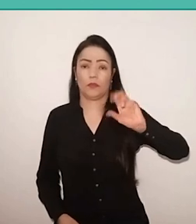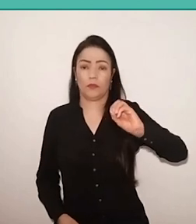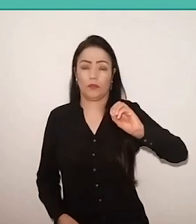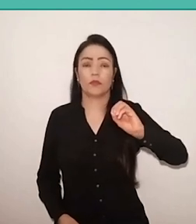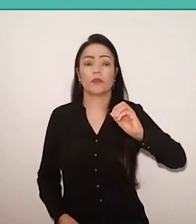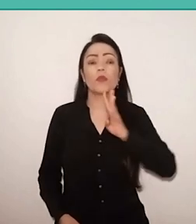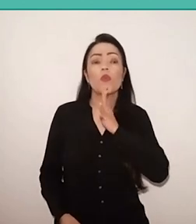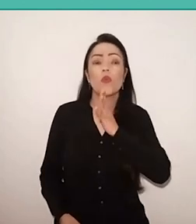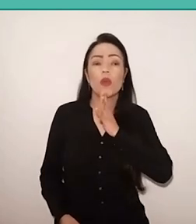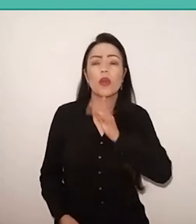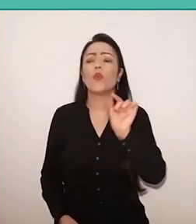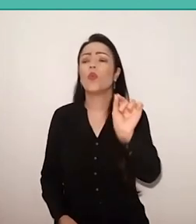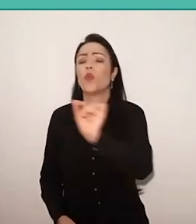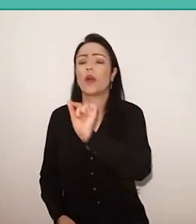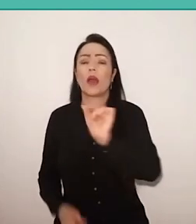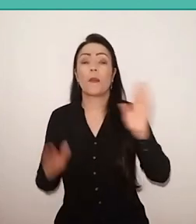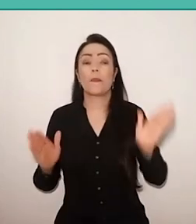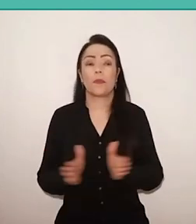Paulo lived…